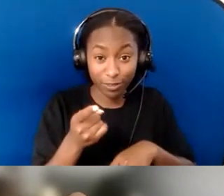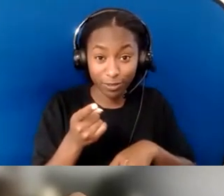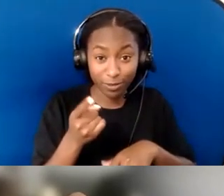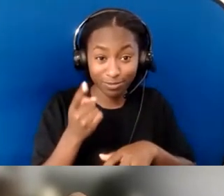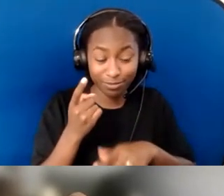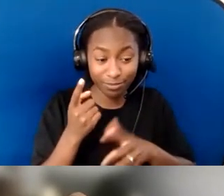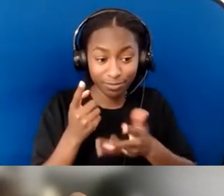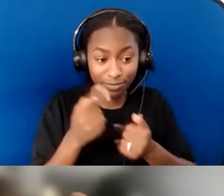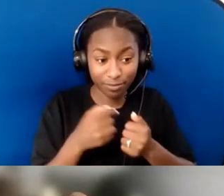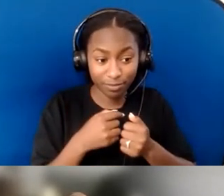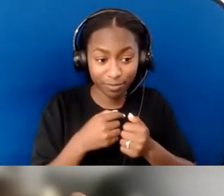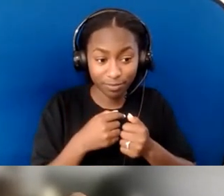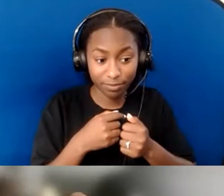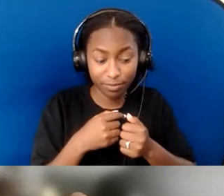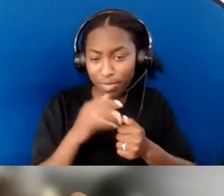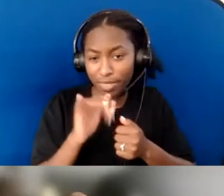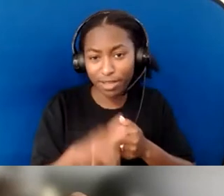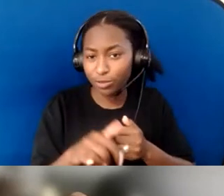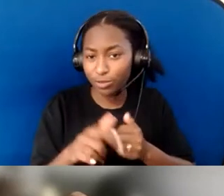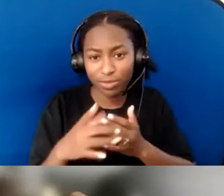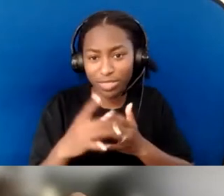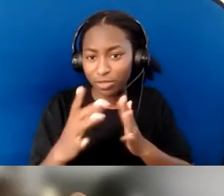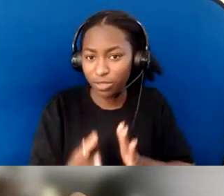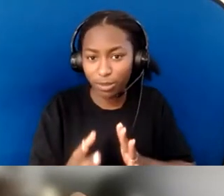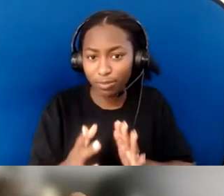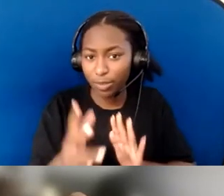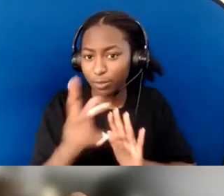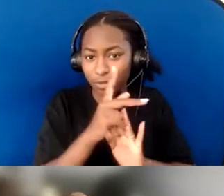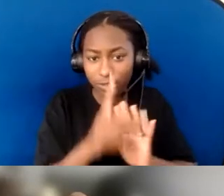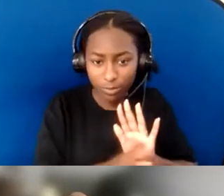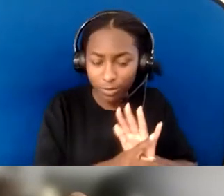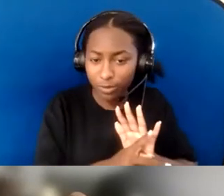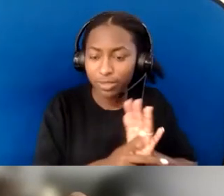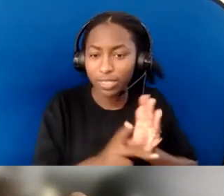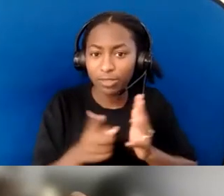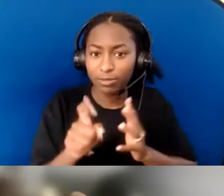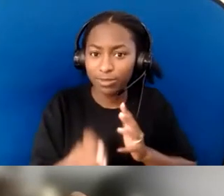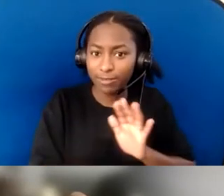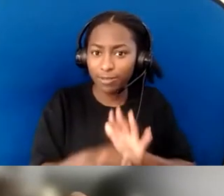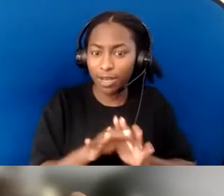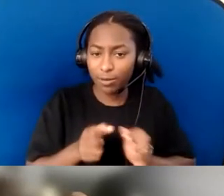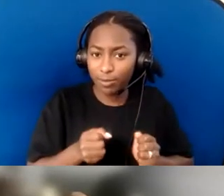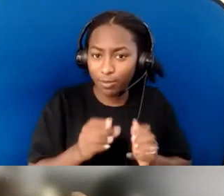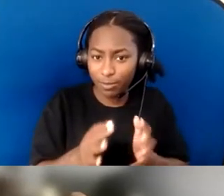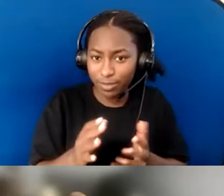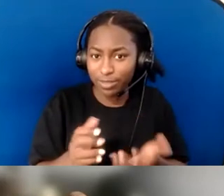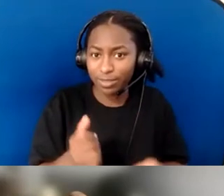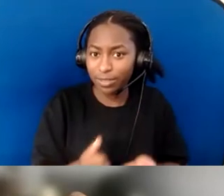these are leadership principles, right? "What are ways that you're going to stay motivated?" Keep the big vision in front of you;